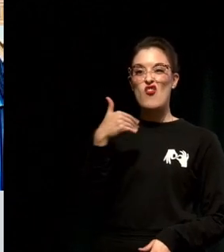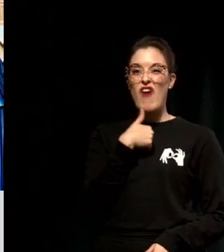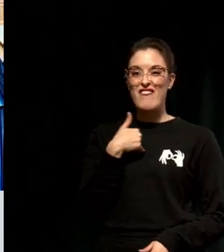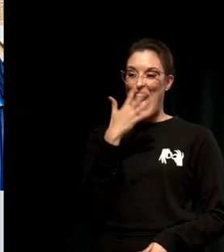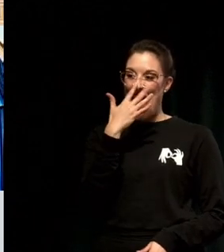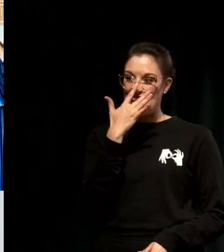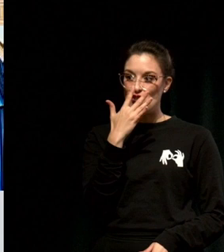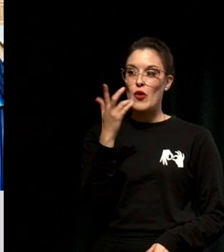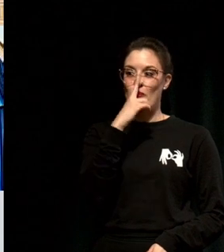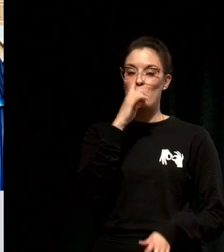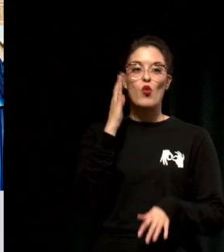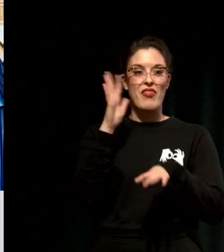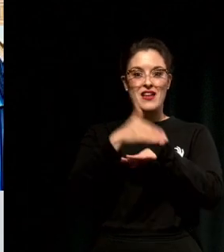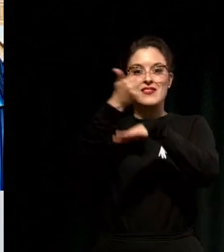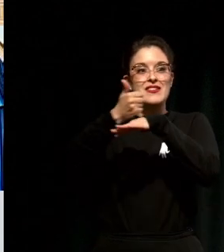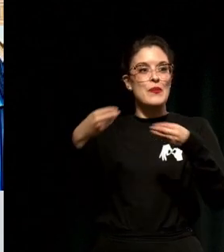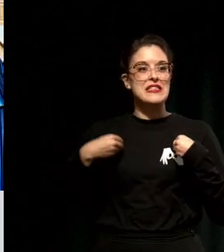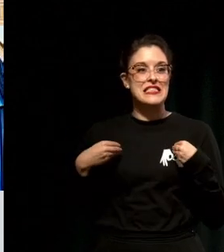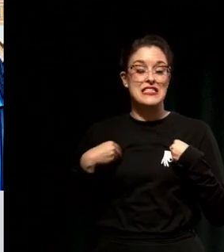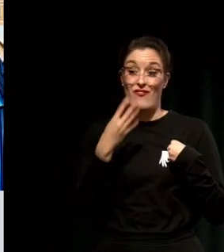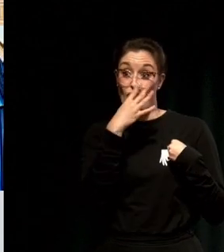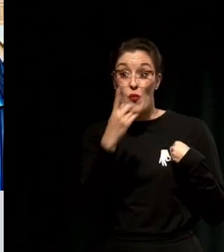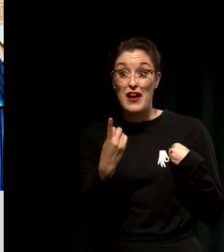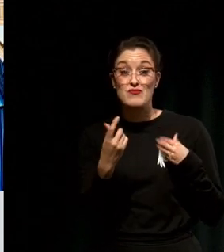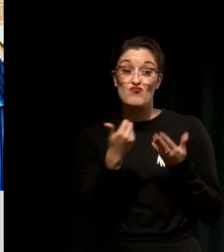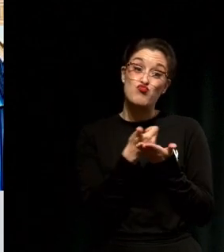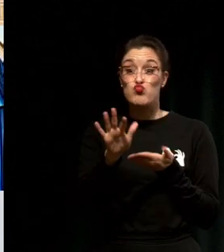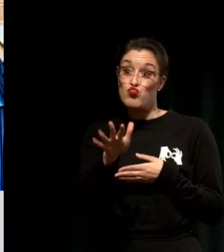So I've learned that at any point in your life you can step into becoming a conscious